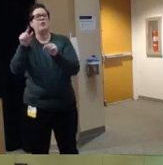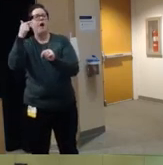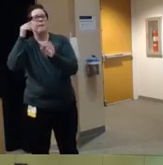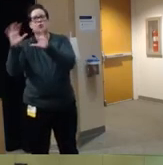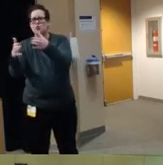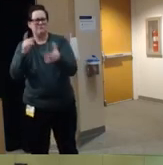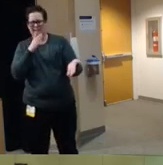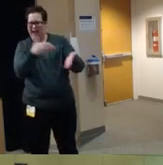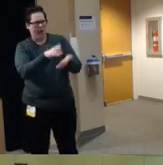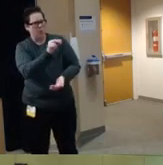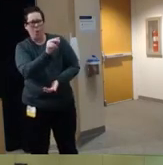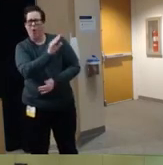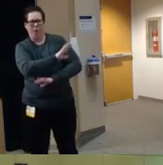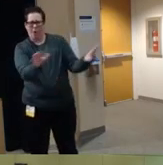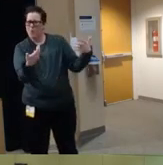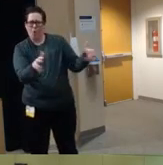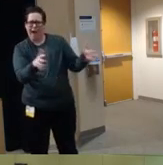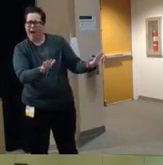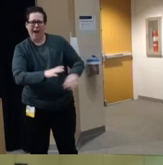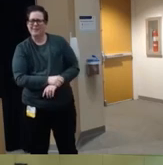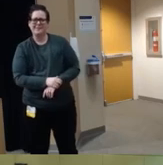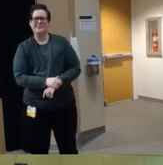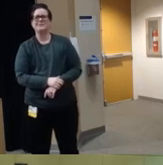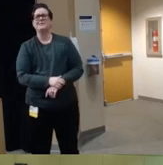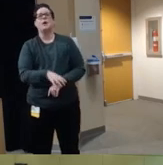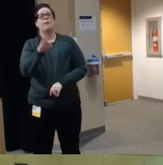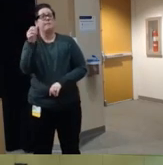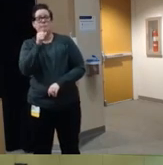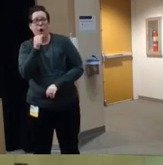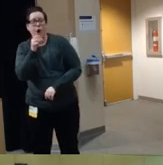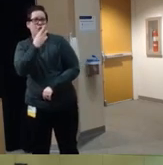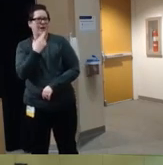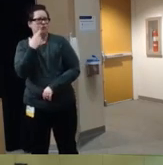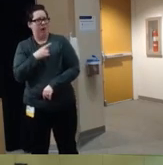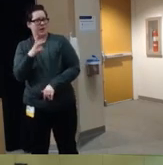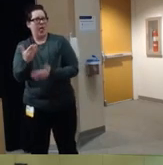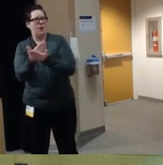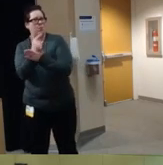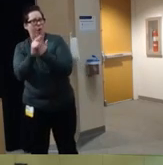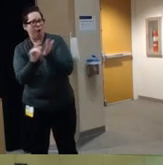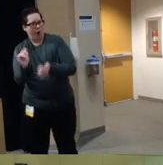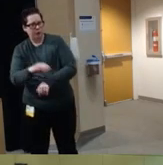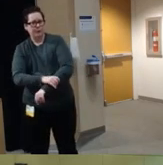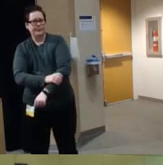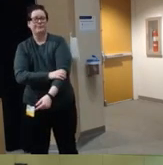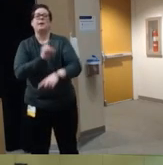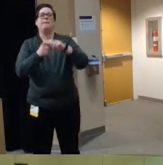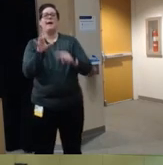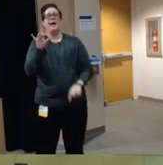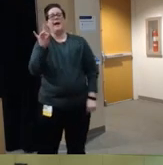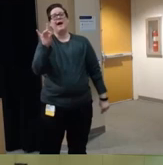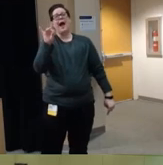policies and the 1980s also brought us mandatory seat Bel laws um and